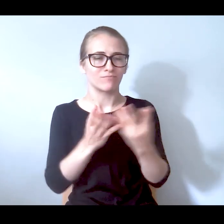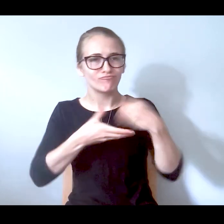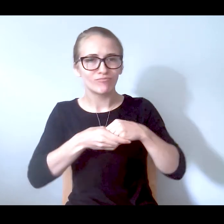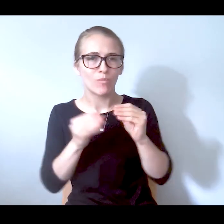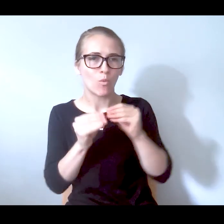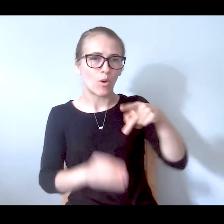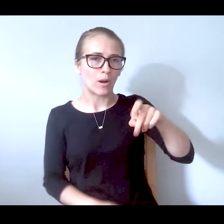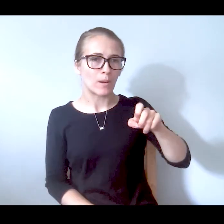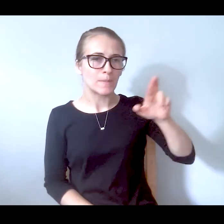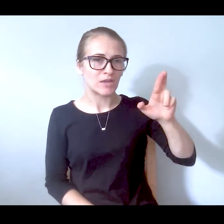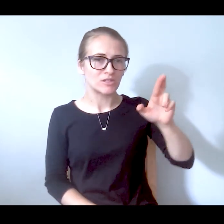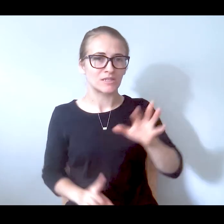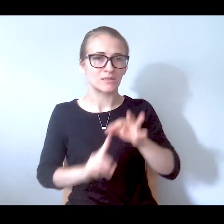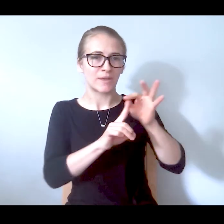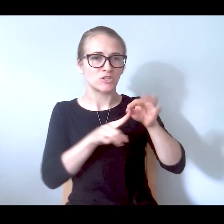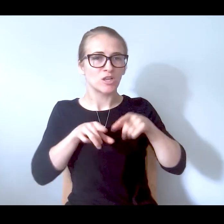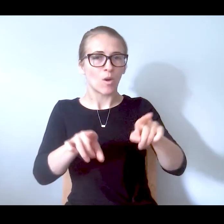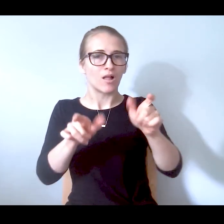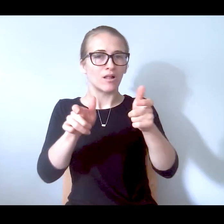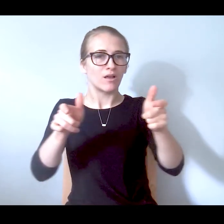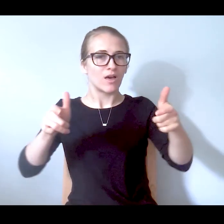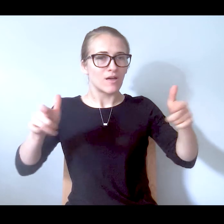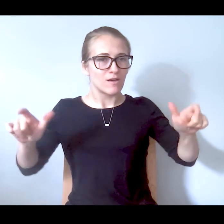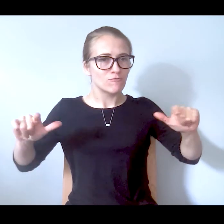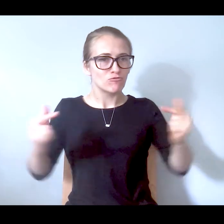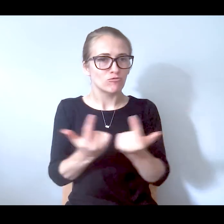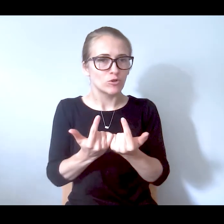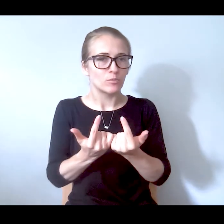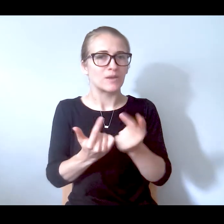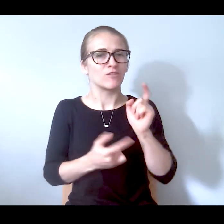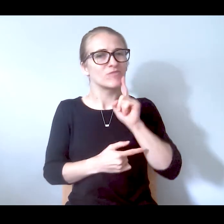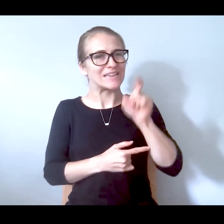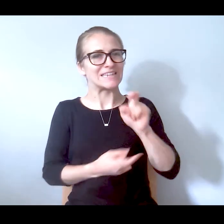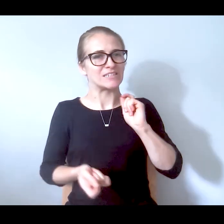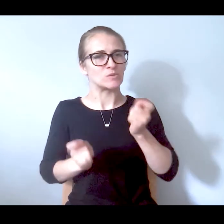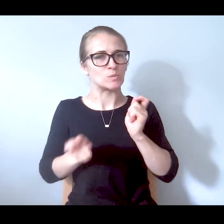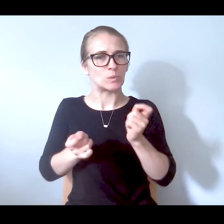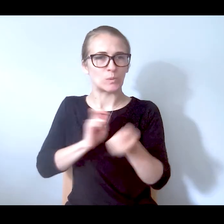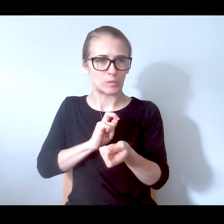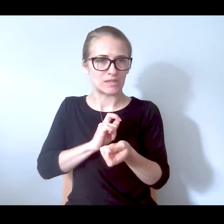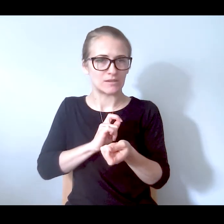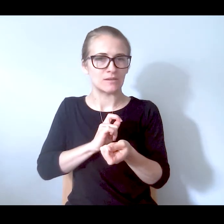advocate the for them to fund our model, especially as they're expanding be heard, they really need to